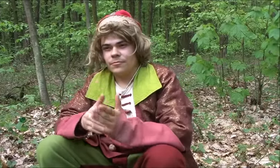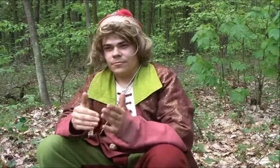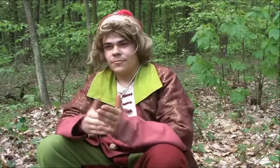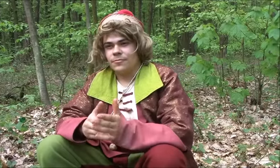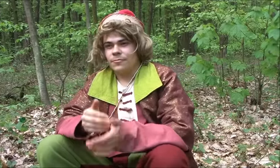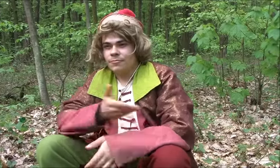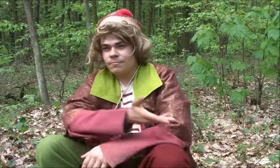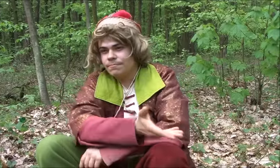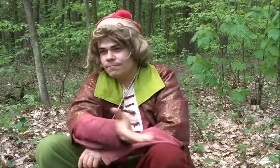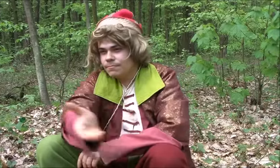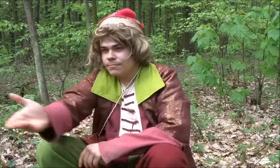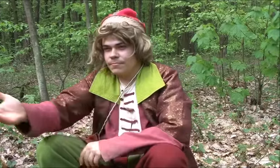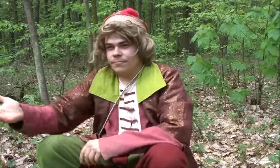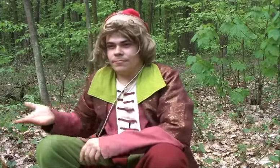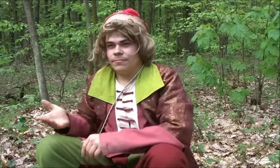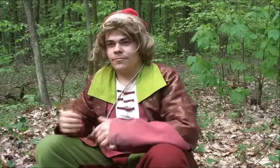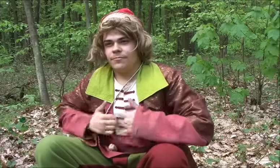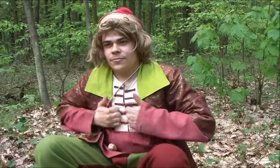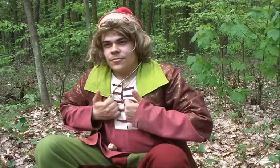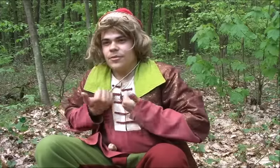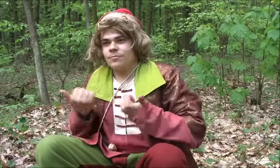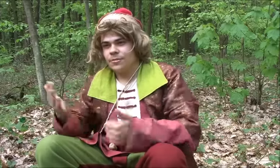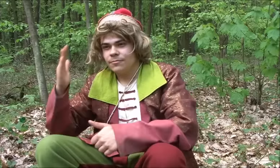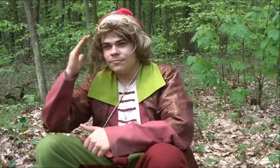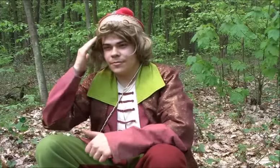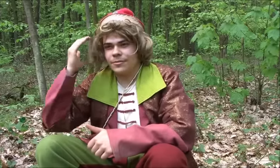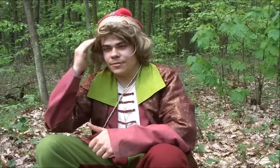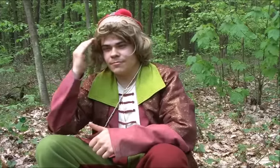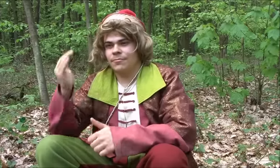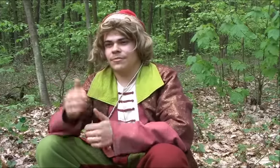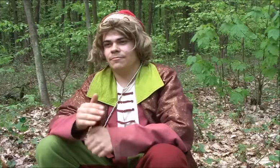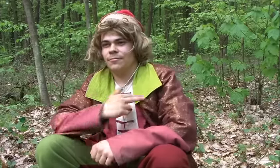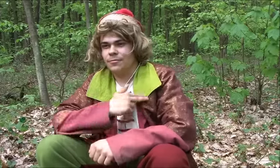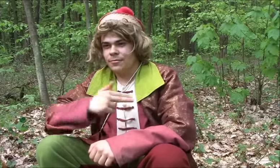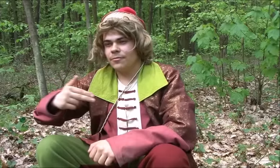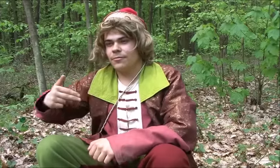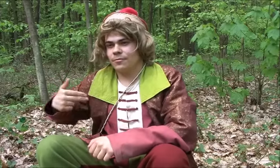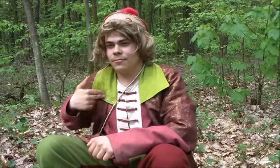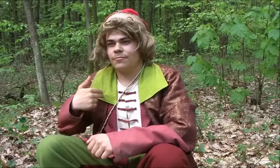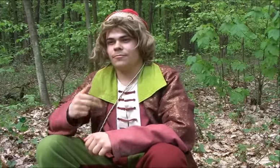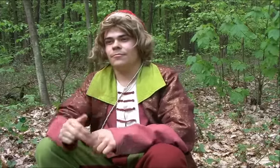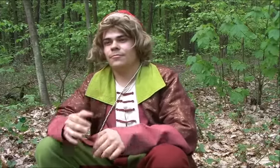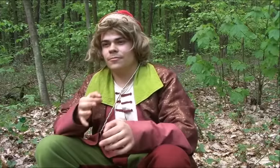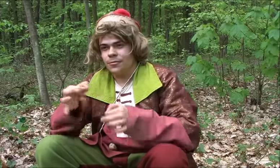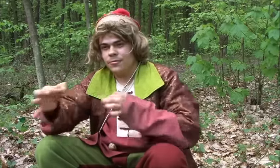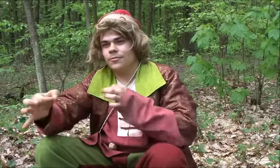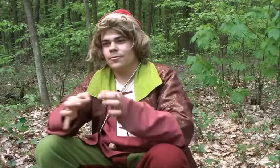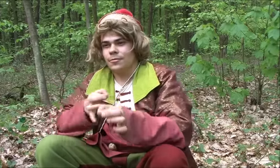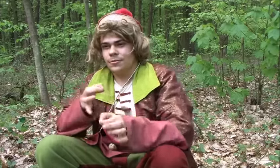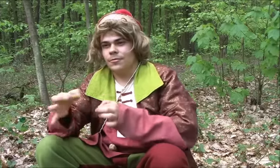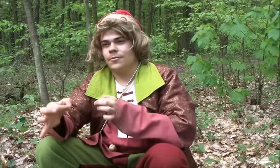You need to know our history